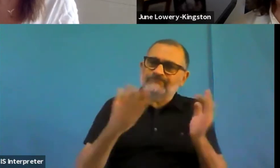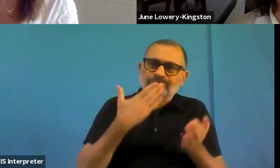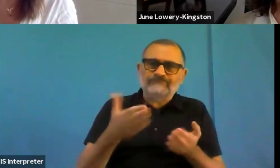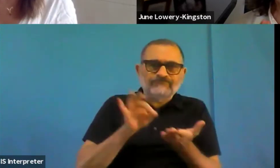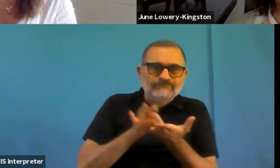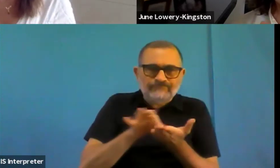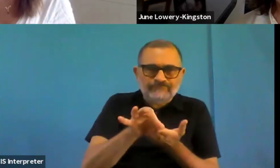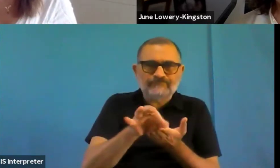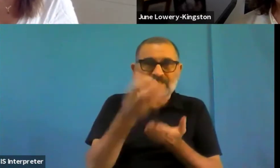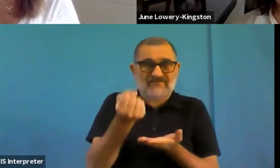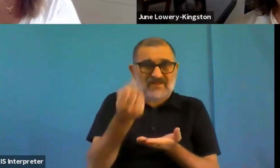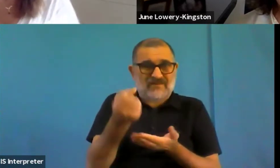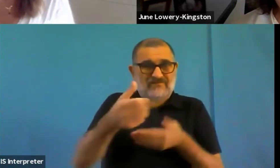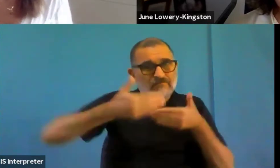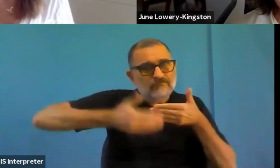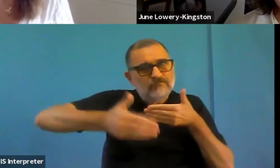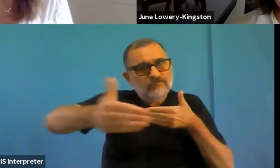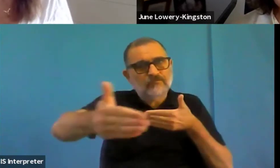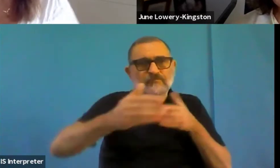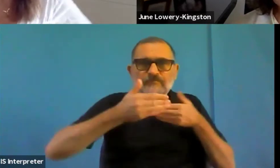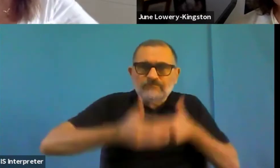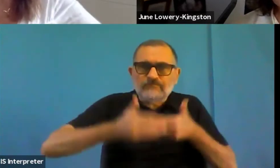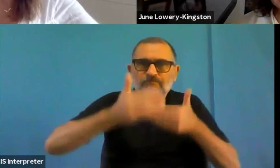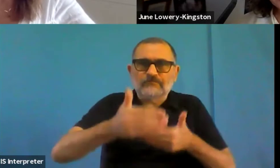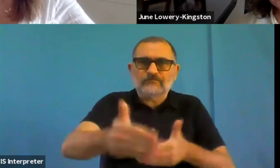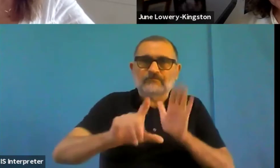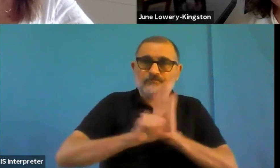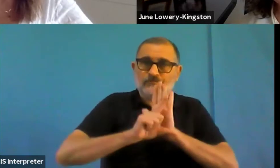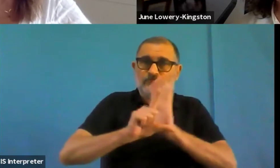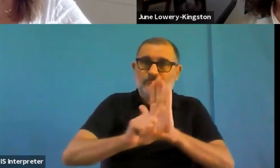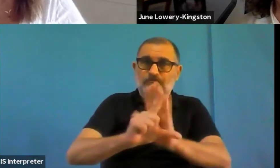We have legislation on emergency numbers under the European electronic communications code,